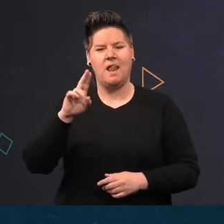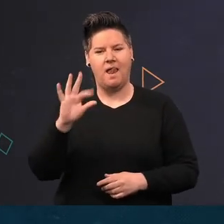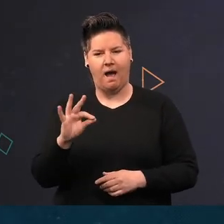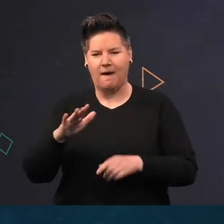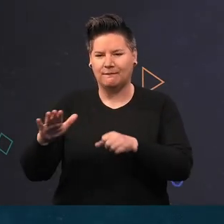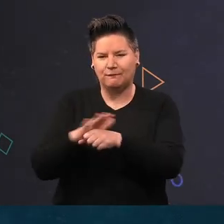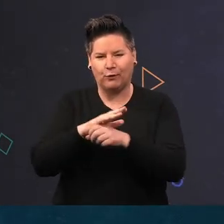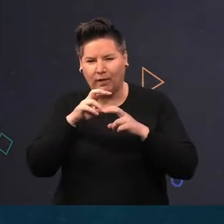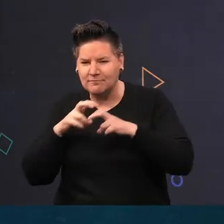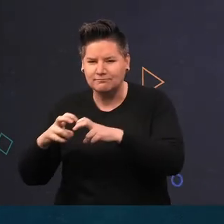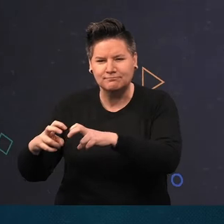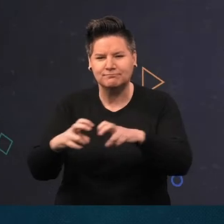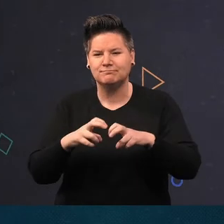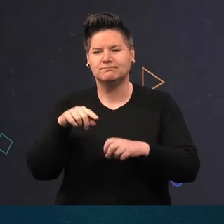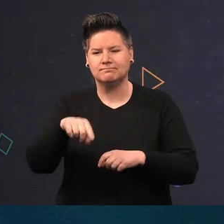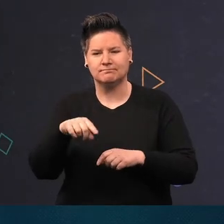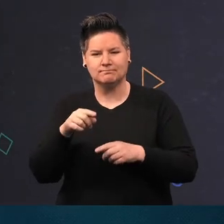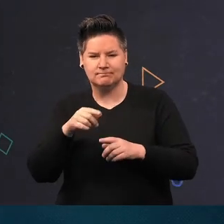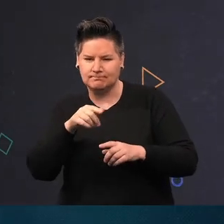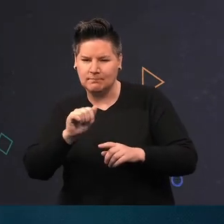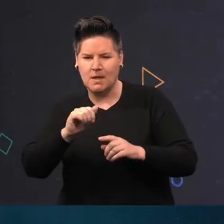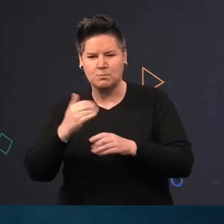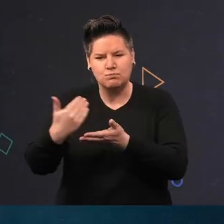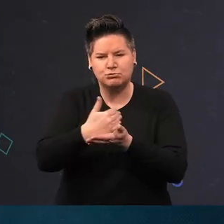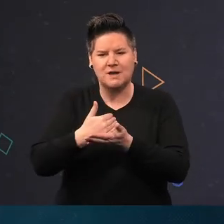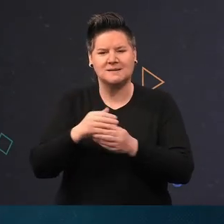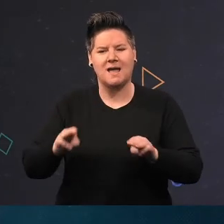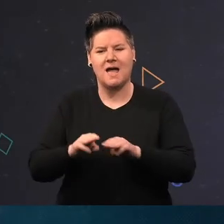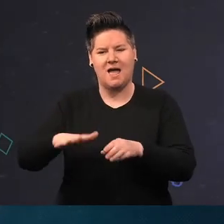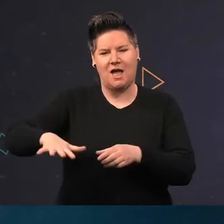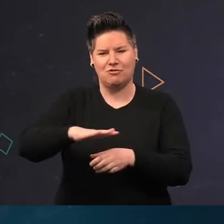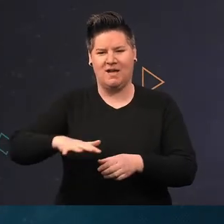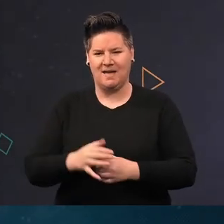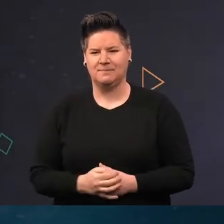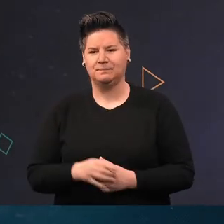of water with multiple designations as a Marine Protected Area. The dives we're looking at today